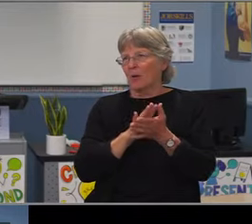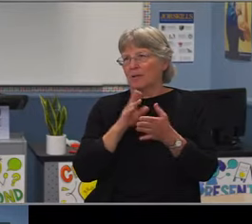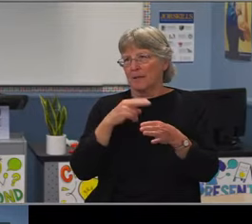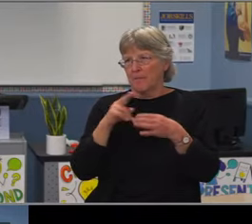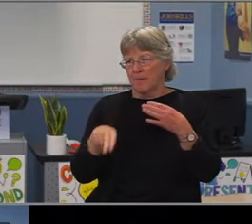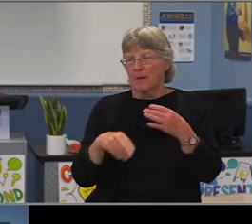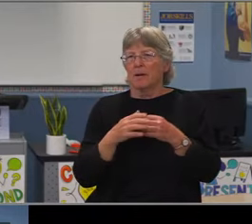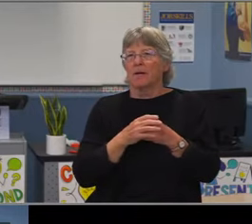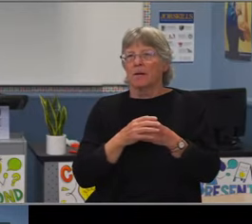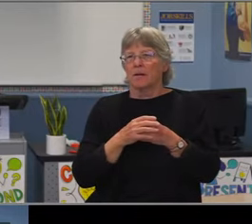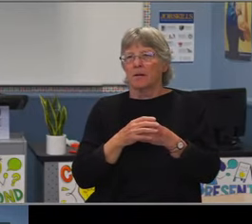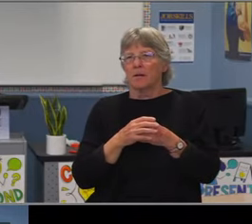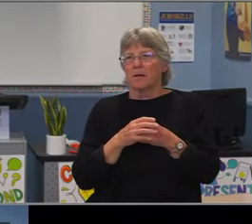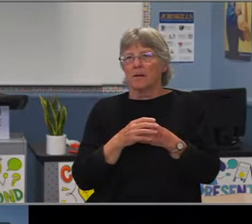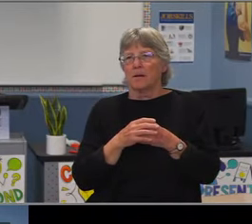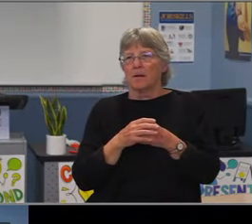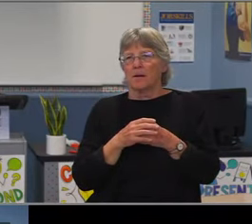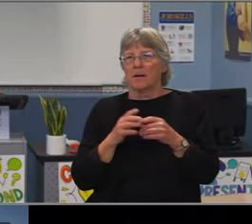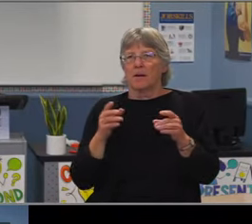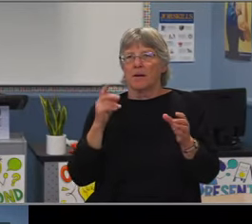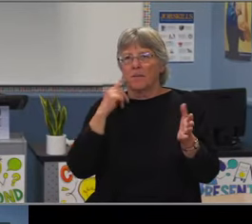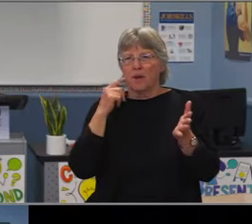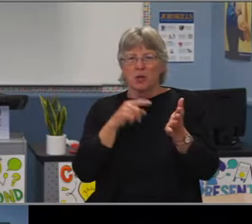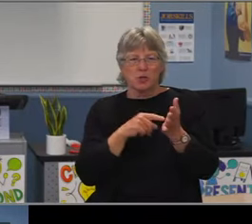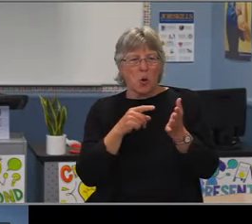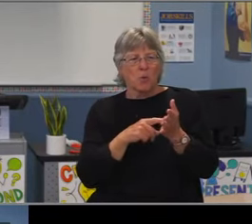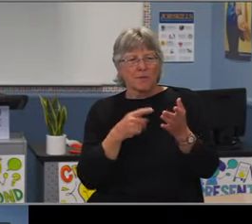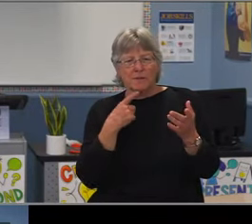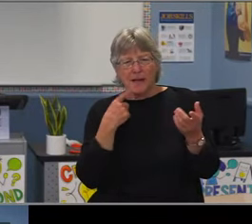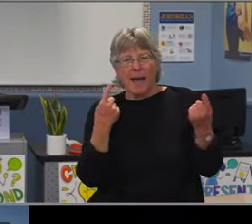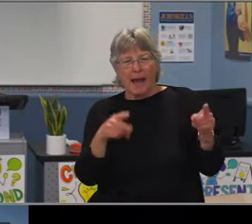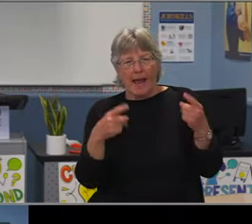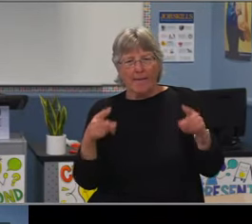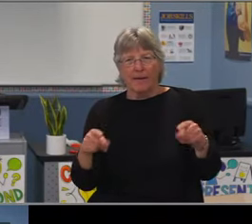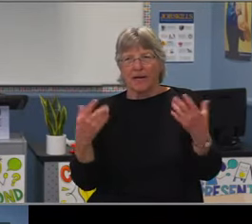to Dr. Williams and Mr. Jon Meyer, and we will miss them dearly.